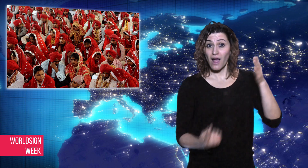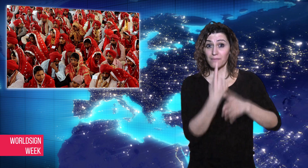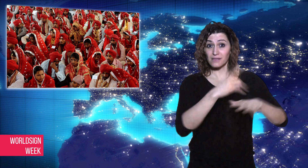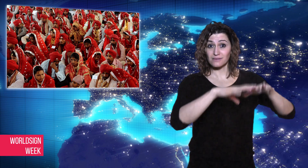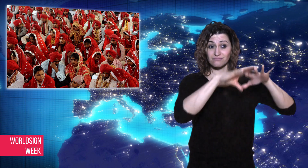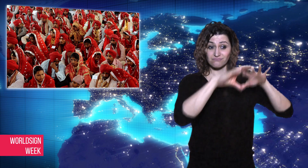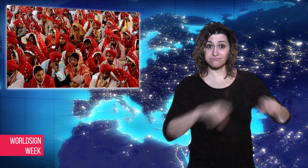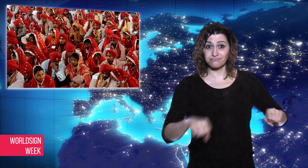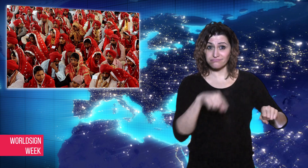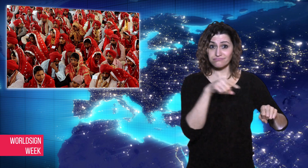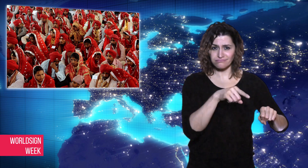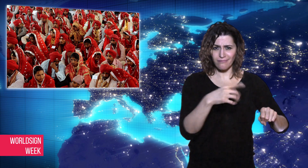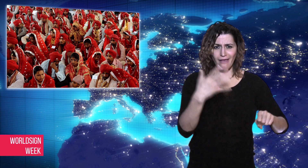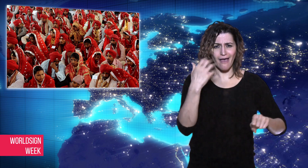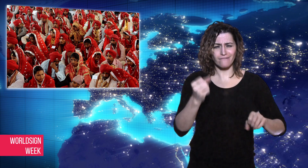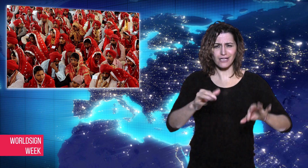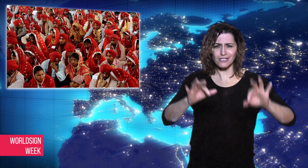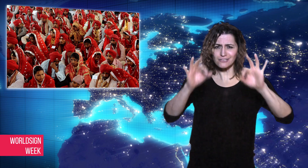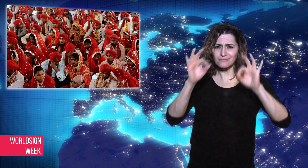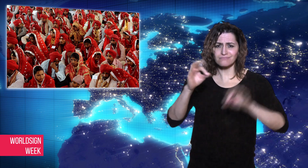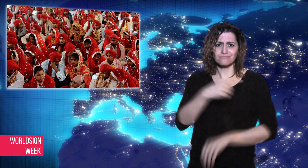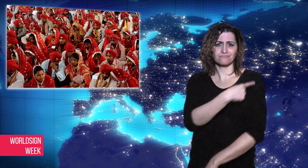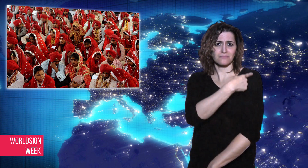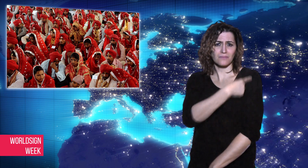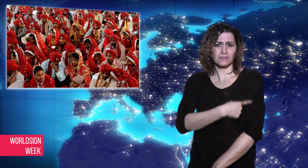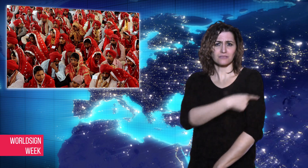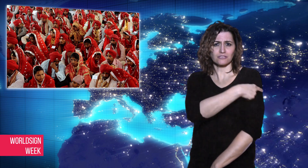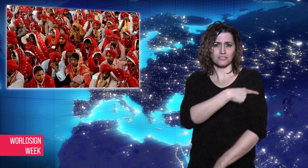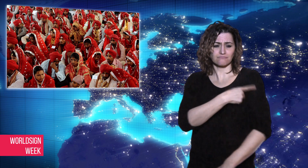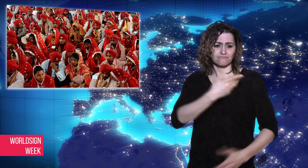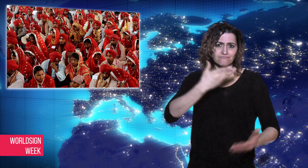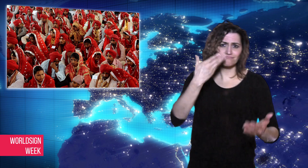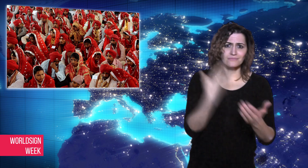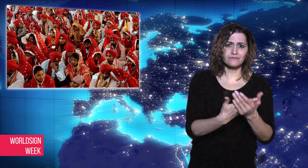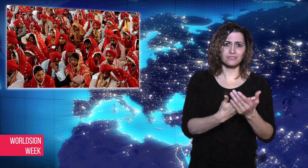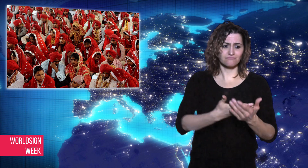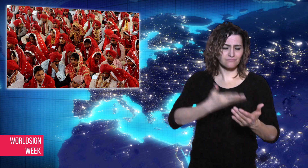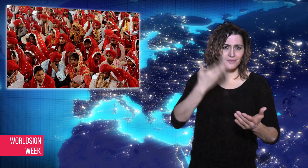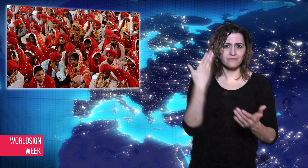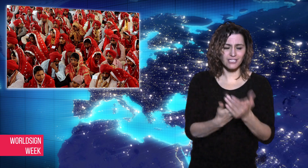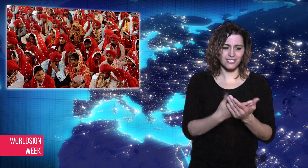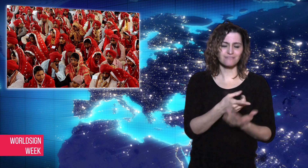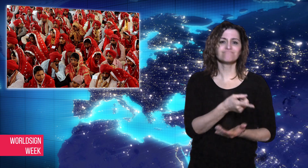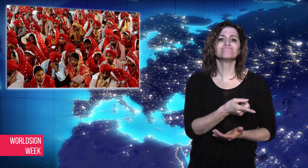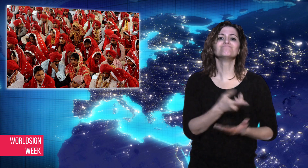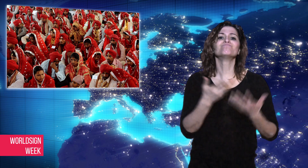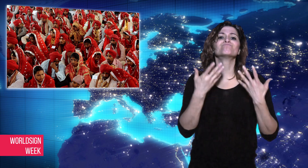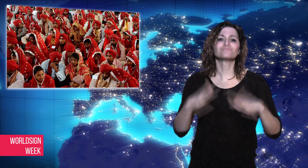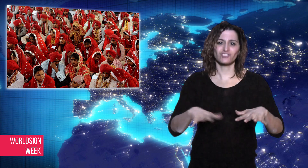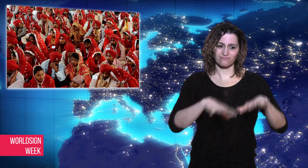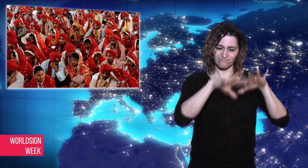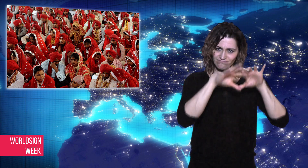acquitted the accused of charges